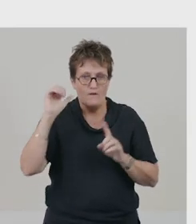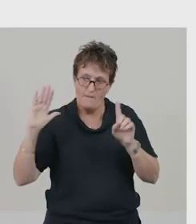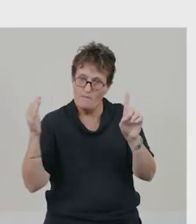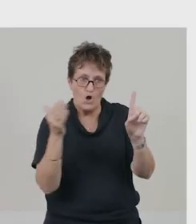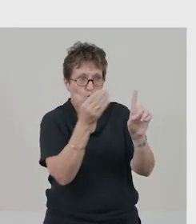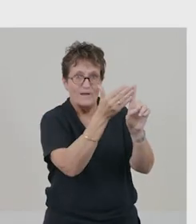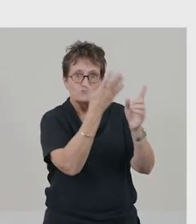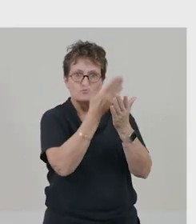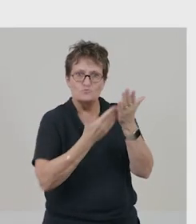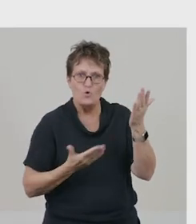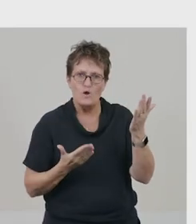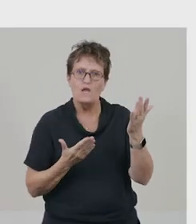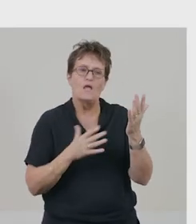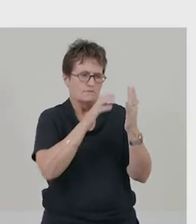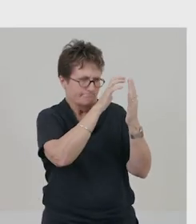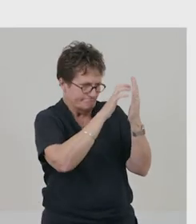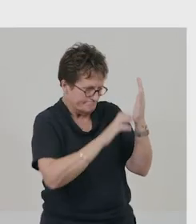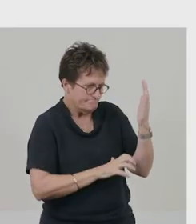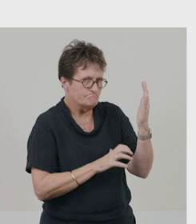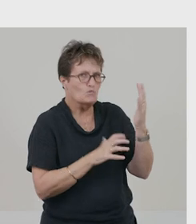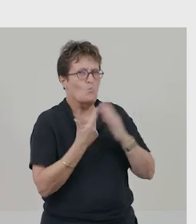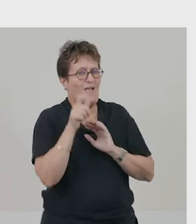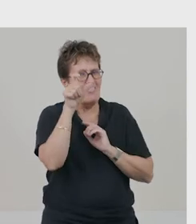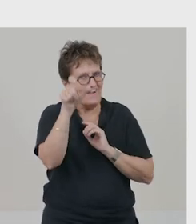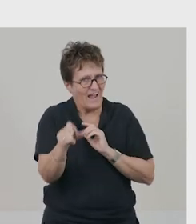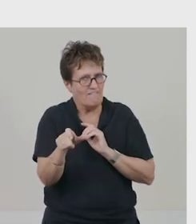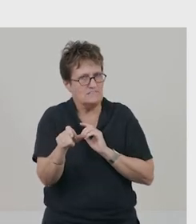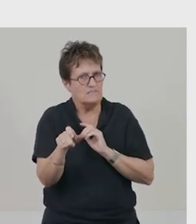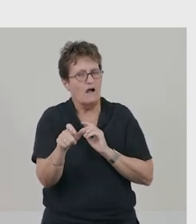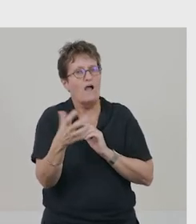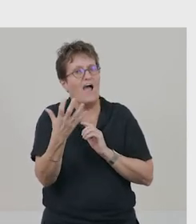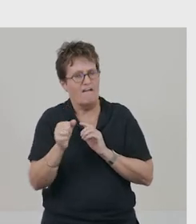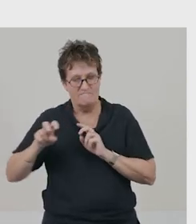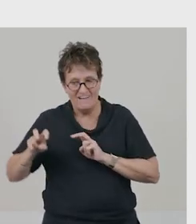a quest story is a literary text where a main character goes on an adventurous journey,